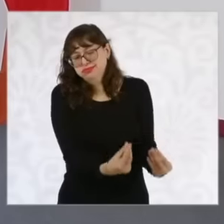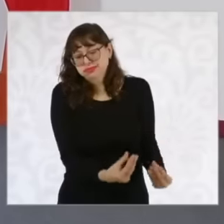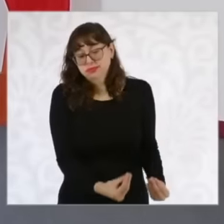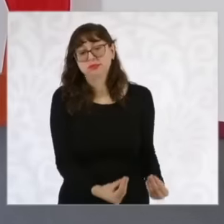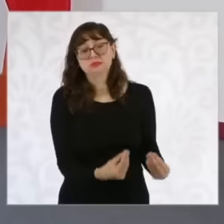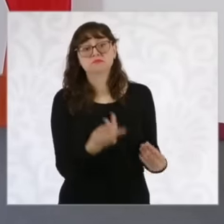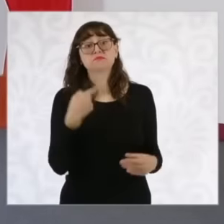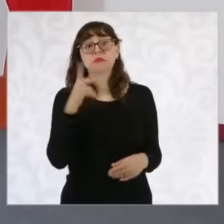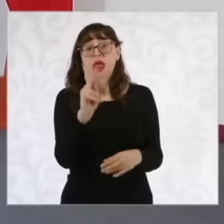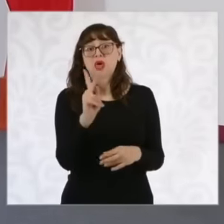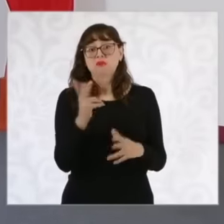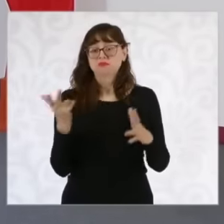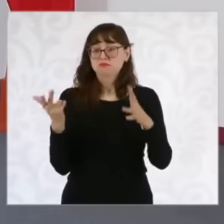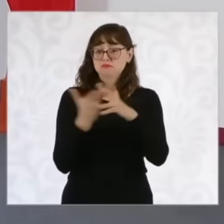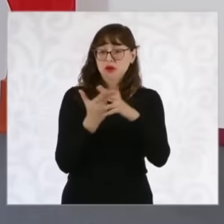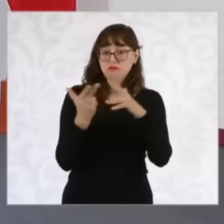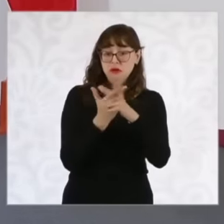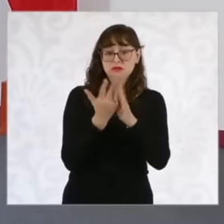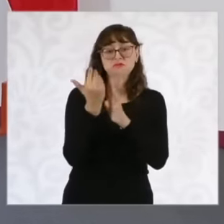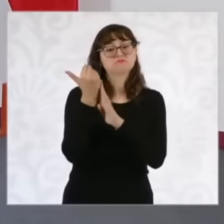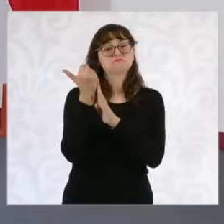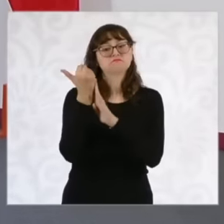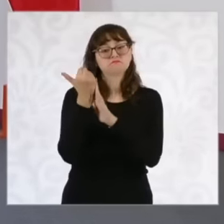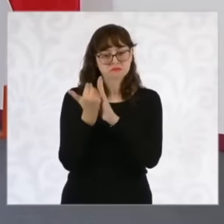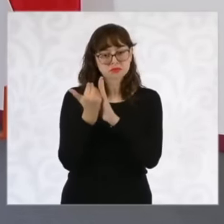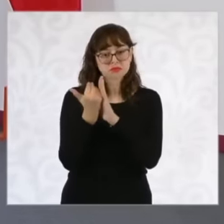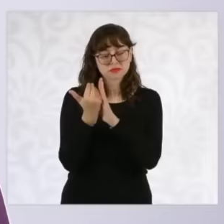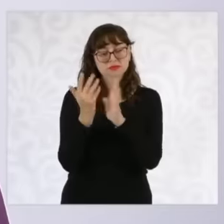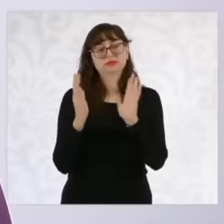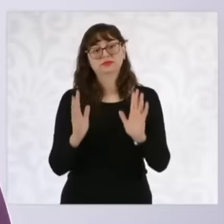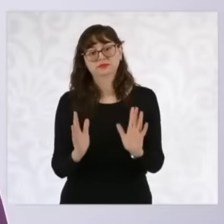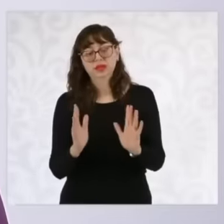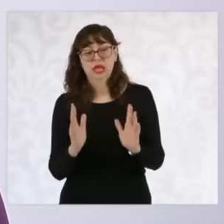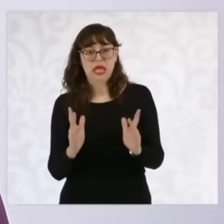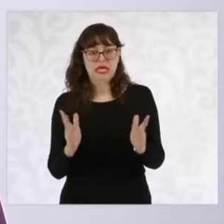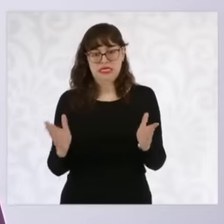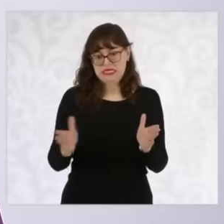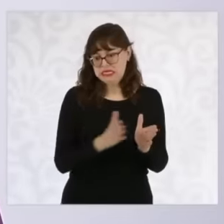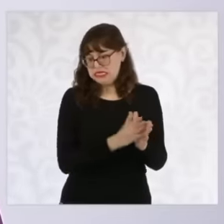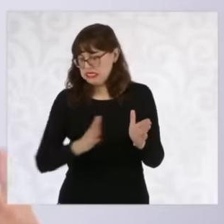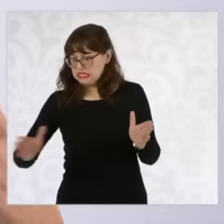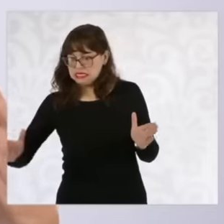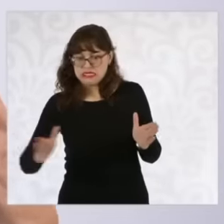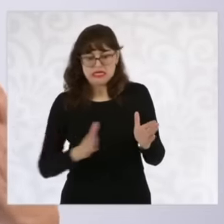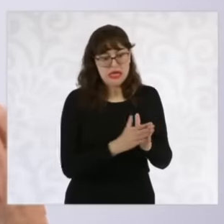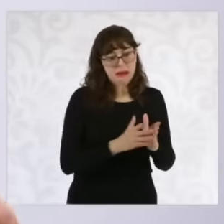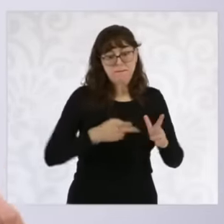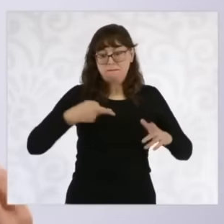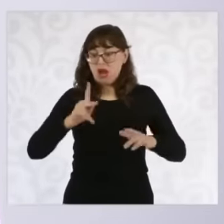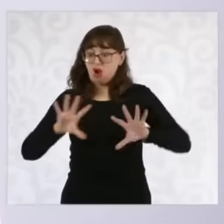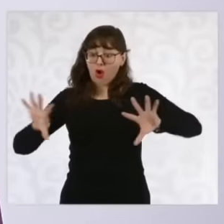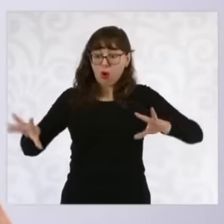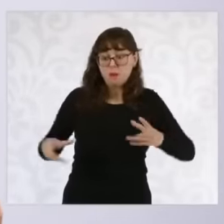that is very important there was a debate about whether there were more in general but it is very important the